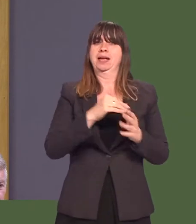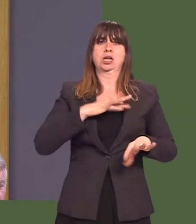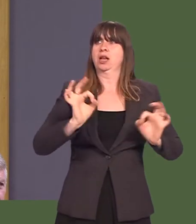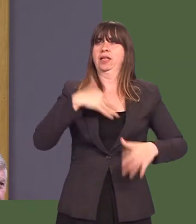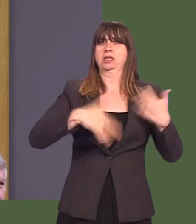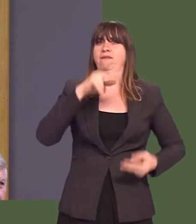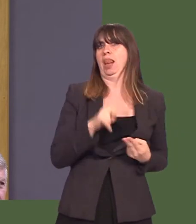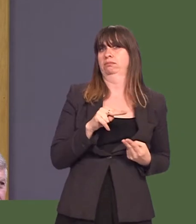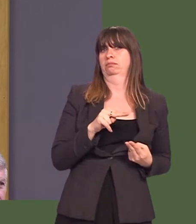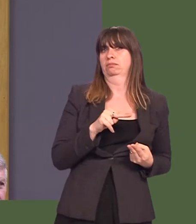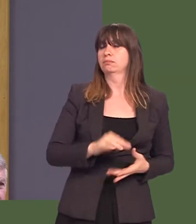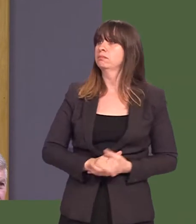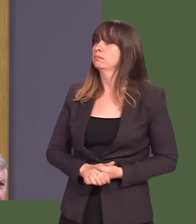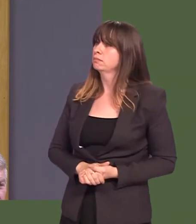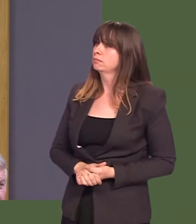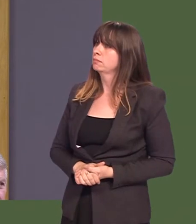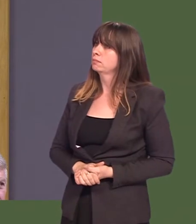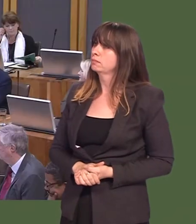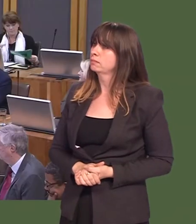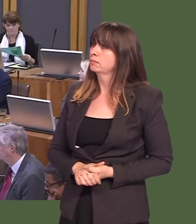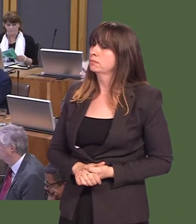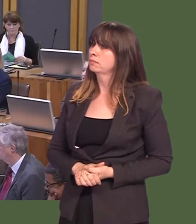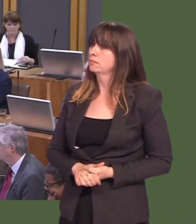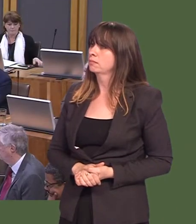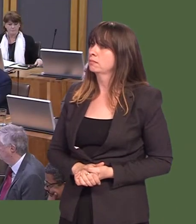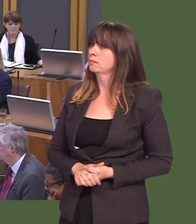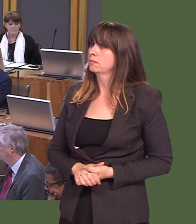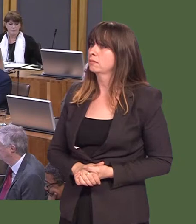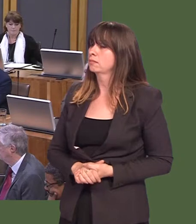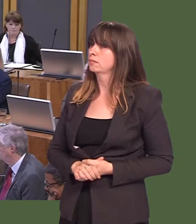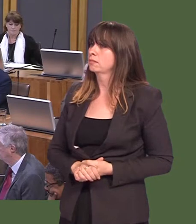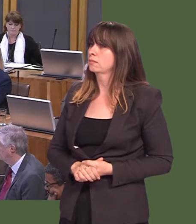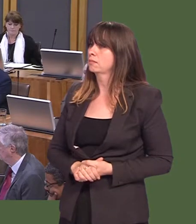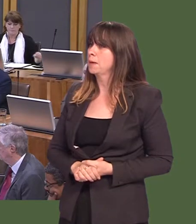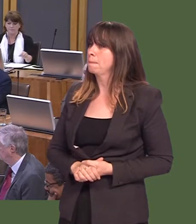is under the control of the Welsh budget? Carwyn Jones: I do.